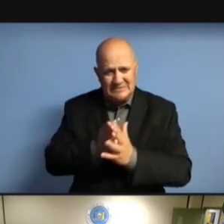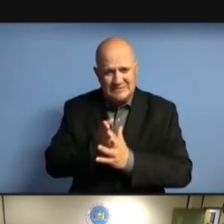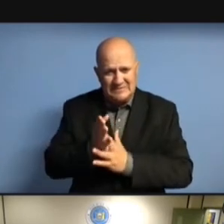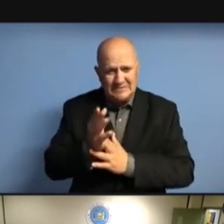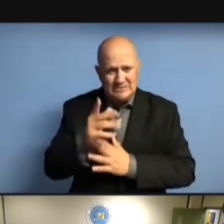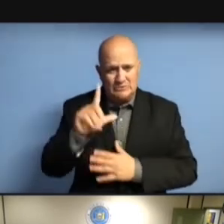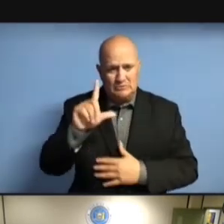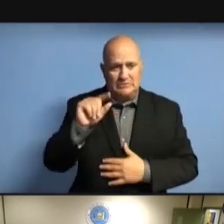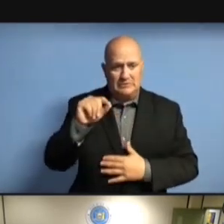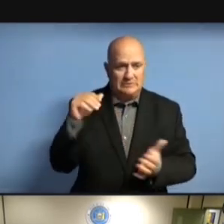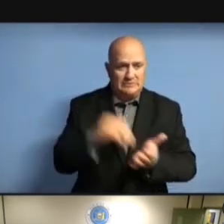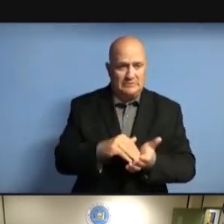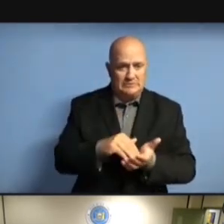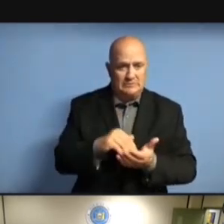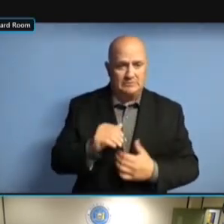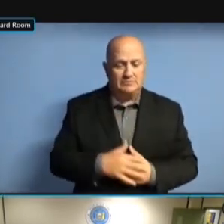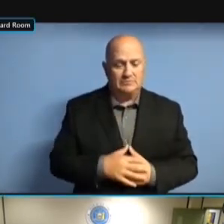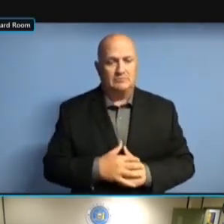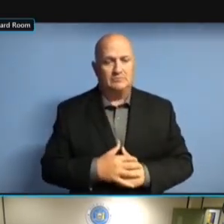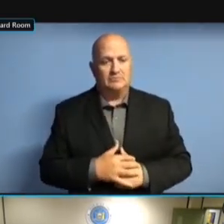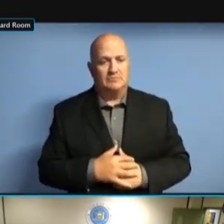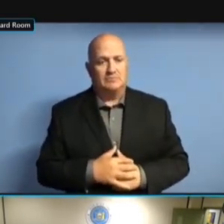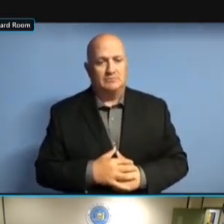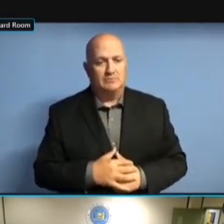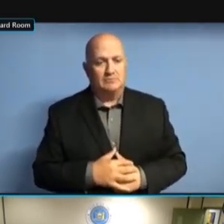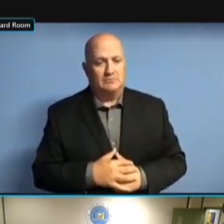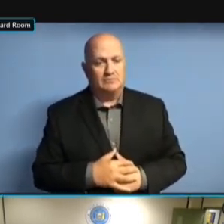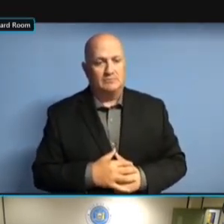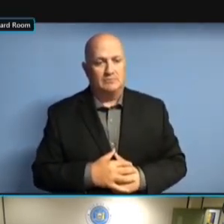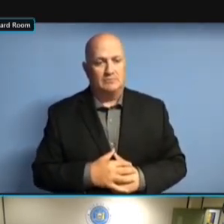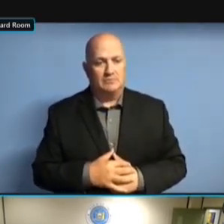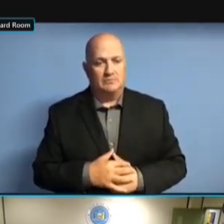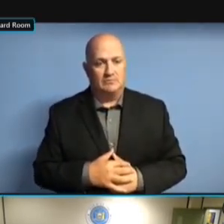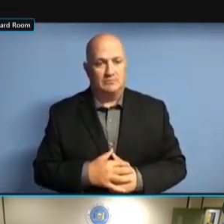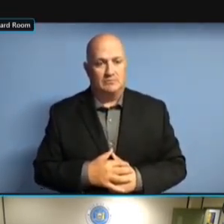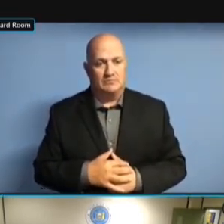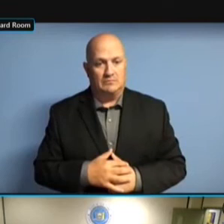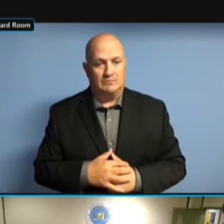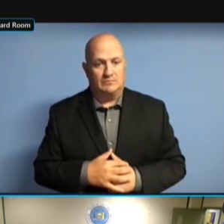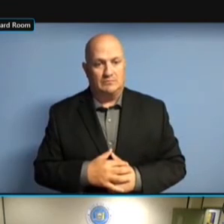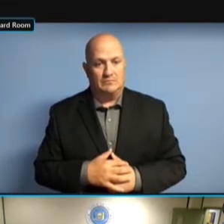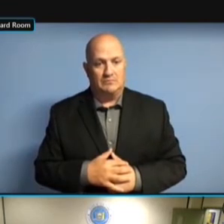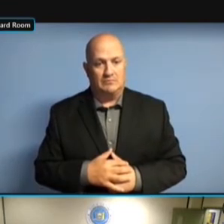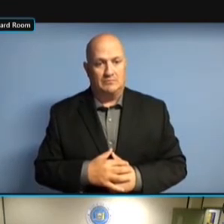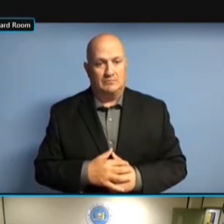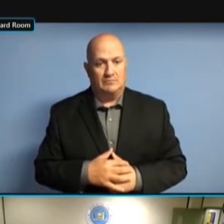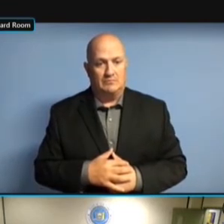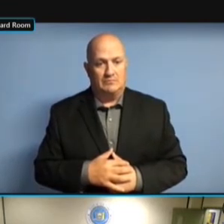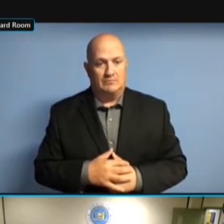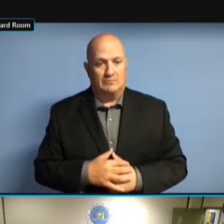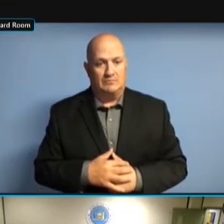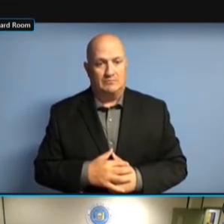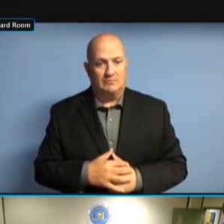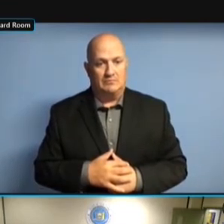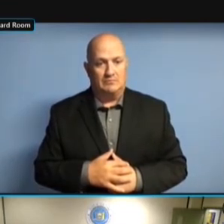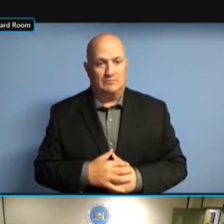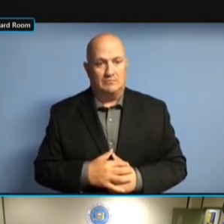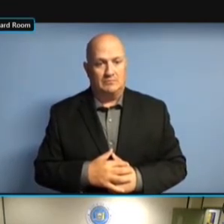ARE THERE ANY QUESTIONS FOR BILL? BILL? BILL? I BILL? I JUST BILL? I JUST SAY, BILL? I JUST SAY, BILL, BILL? I JUST SAY, BILL, I BILL? I JUST SAY, BILL, I KNOW BILL? I JUST SAY, BILL, I KNOW YOU I JUST SAY, BILL, I KNOW YOU I JUST SAY, BILL, I KNOW YOU HAVE I JUST SAY, BILL, I KNOW YOU HAVE A I JUST SAY, BILL, I KNOW YOU HAVE A LOT I JUST SAY, BILL, I KNOW YOU HAVE A LOT ON I JUST SAY, BILL, I KNOW YOU HAVE A LOT ON YOUR I JUST SAY, BILL, I KNOW YOU HAVE A LOT ON YOUR PLATE, I JUST SAY, BILL, I KNOW YOU HAVE A LOT ON YOUR PLATE, YOU HAVE A LOT ON YOUR PLATE, YOU